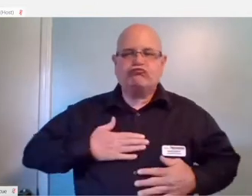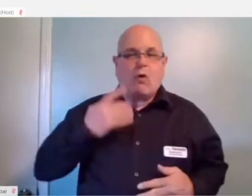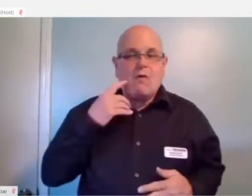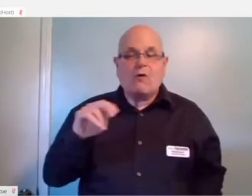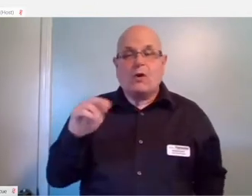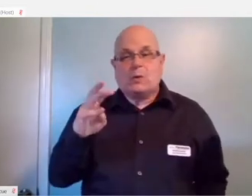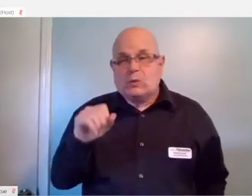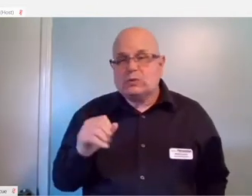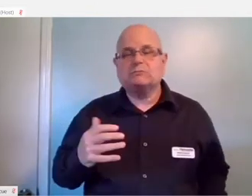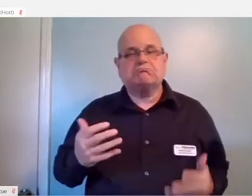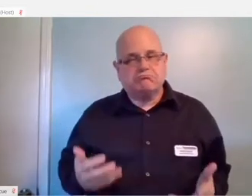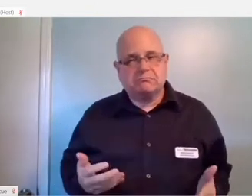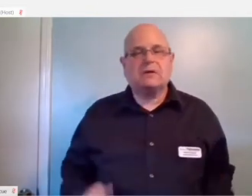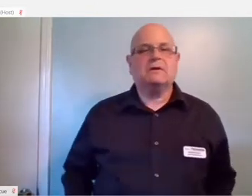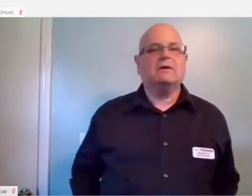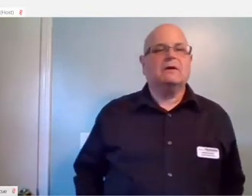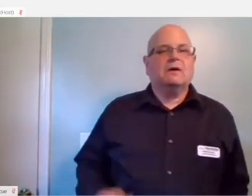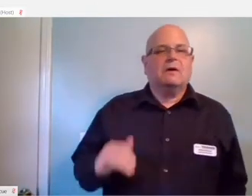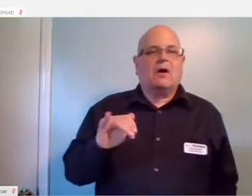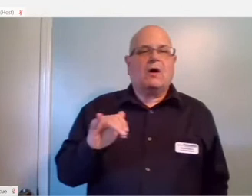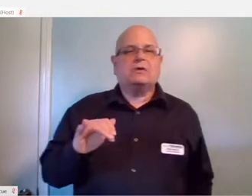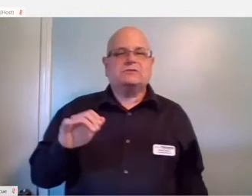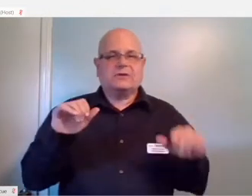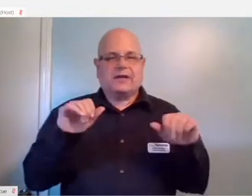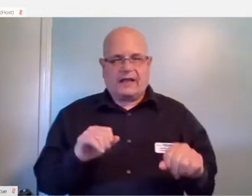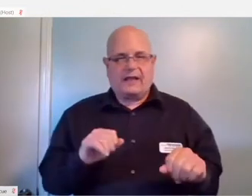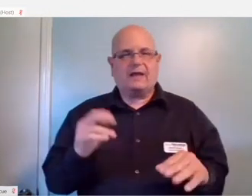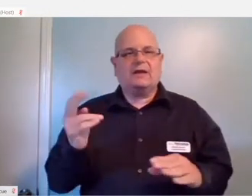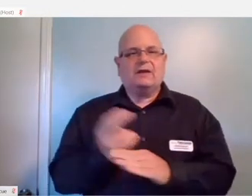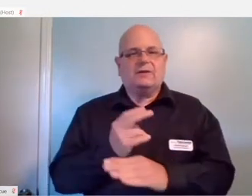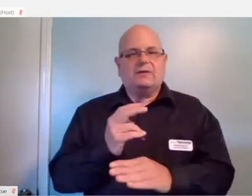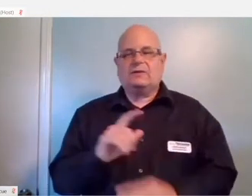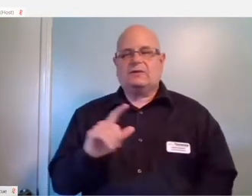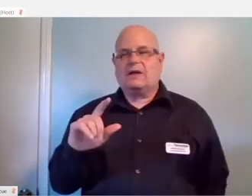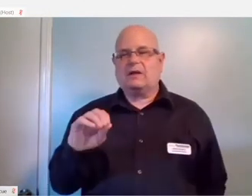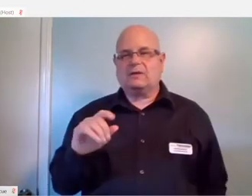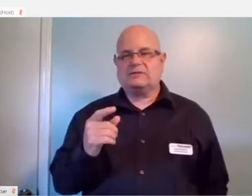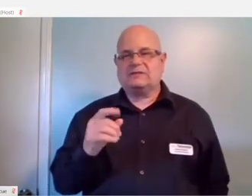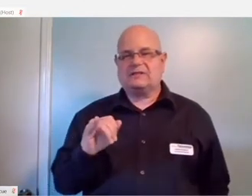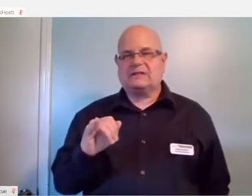And then you also have the capabilities of the Logitech harmony hub.